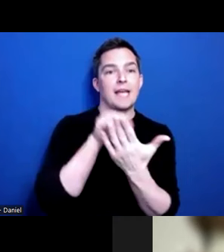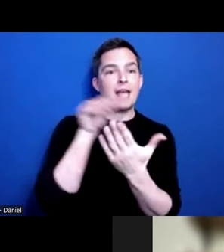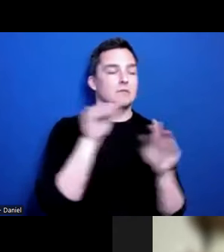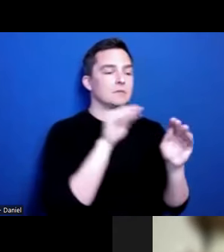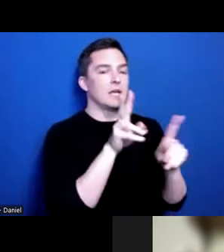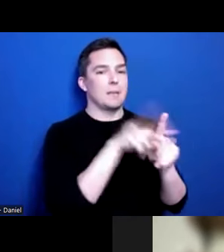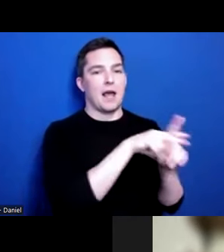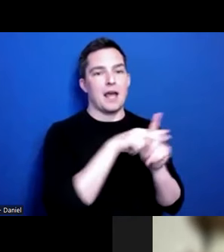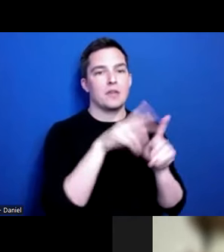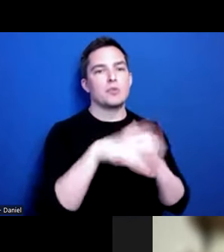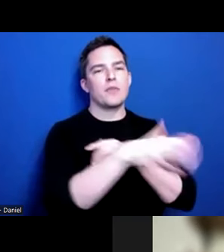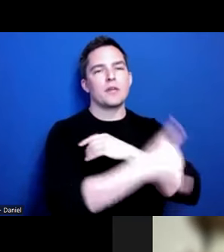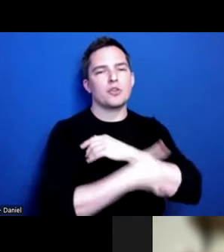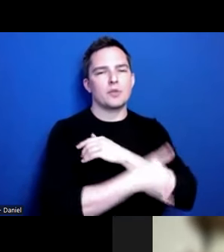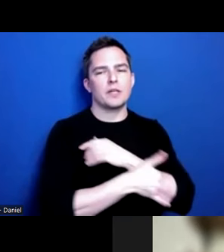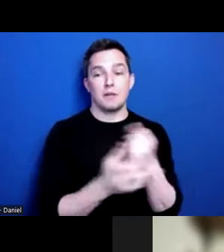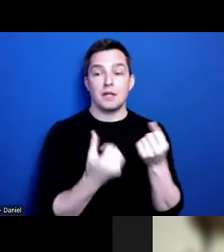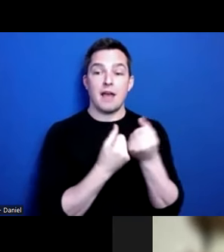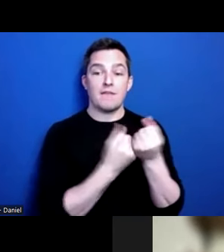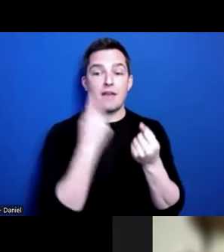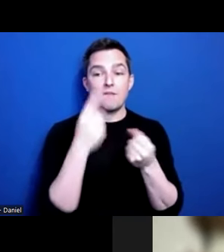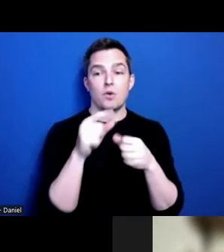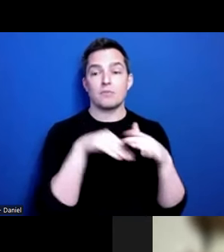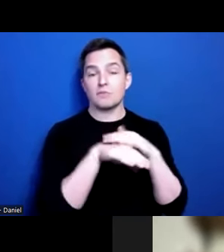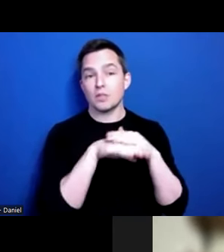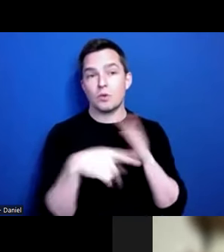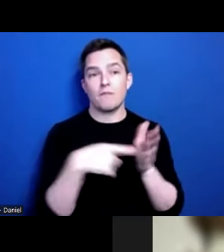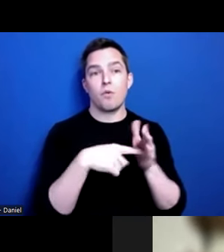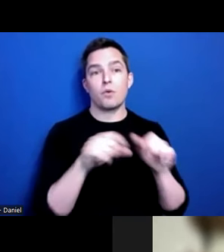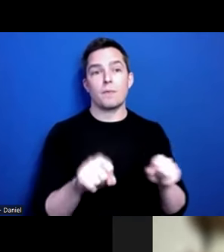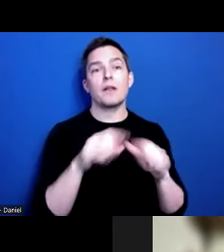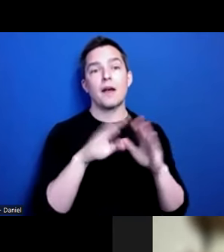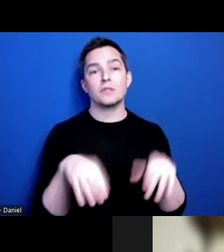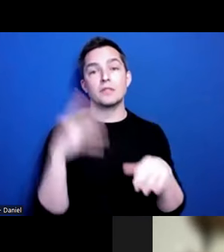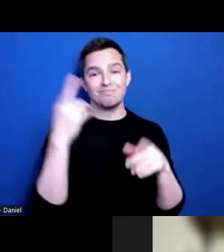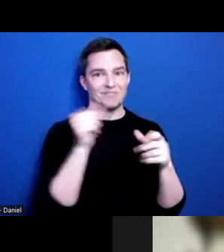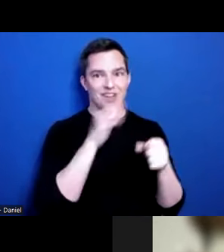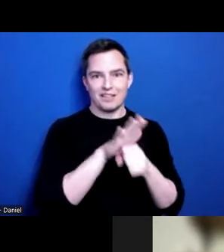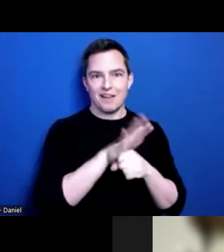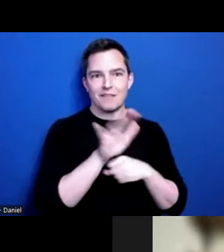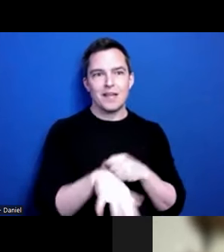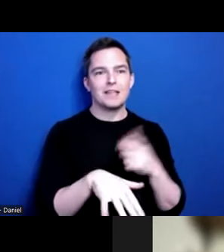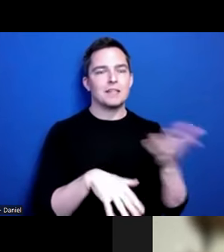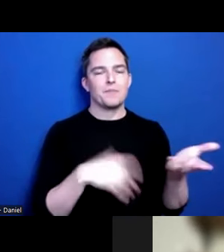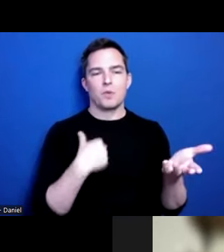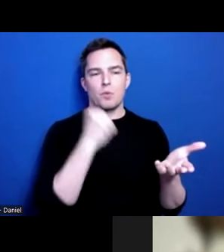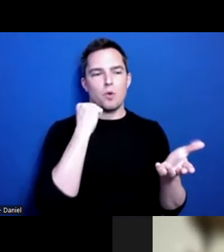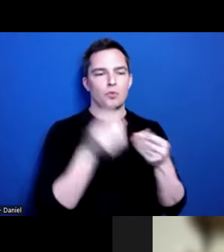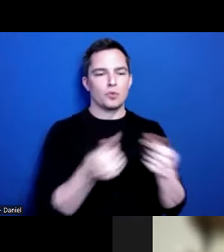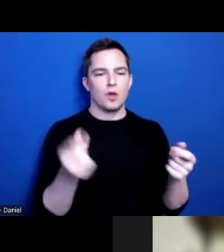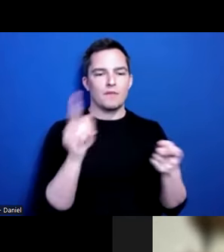in addition to continuing to advocate for accessible and affordable housing because there is not enough of that and we’re not going to resolve this until we have enough.